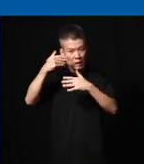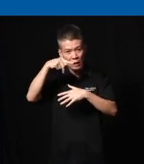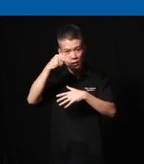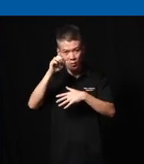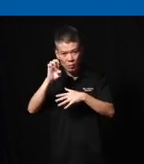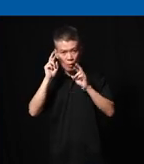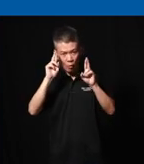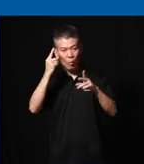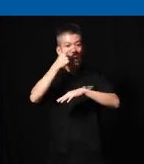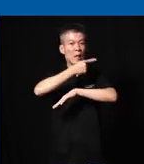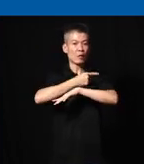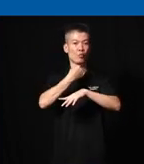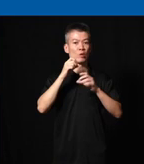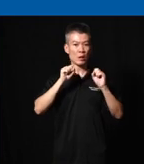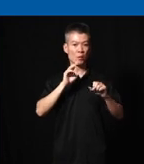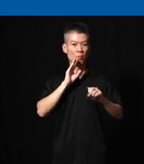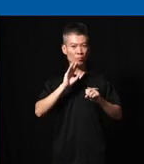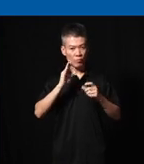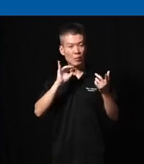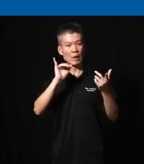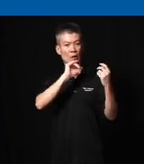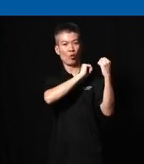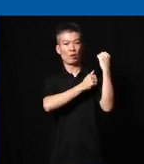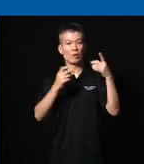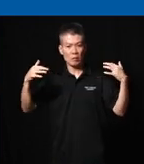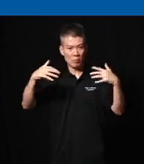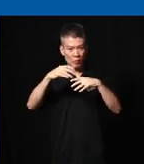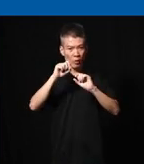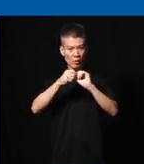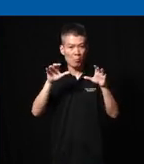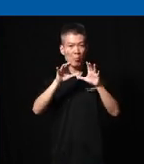hopefully one day we can really be a Authority in terms of the Gathering of the barrier free routes